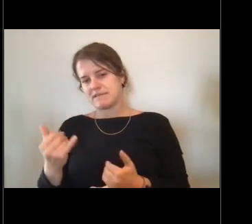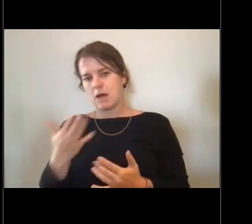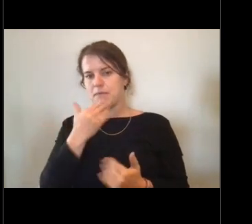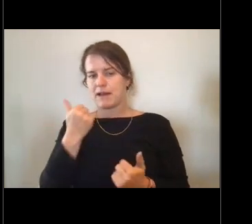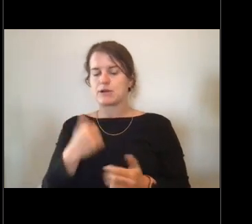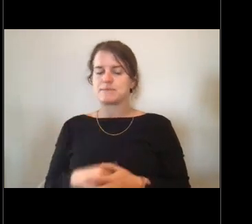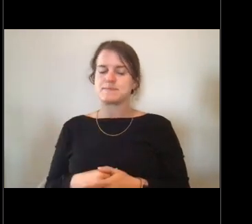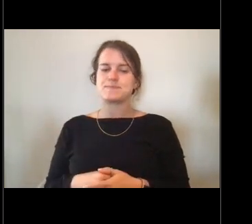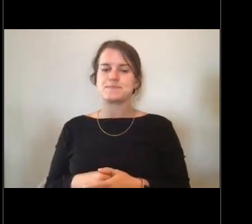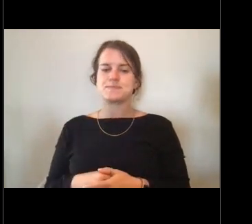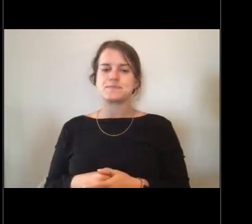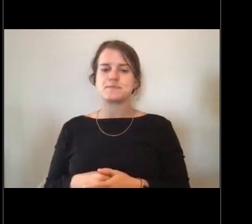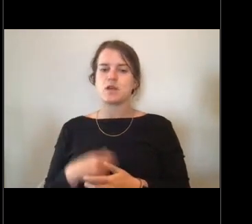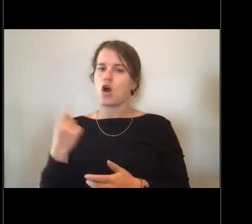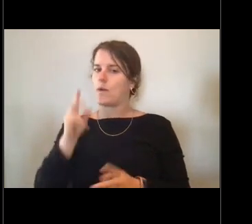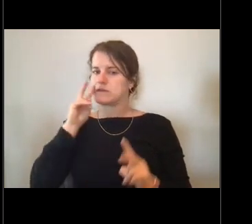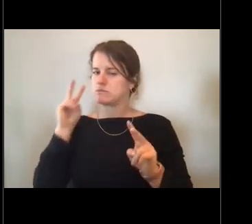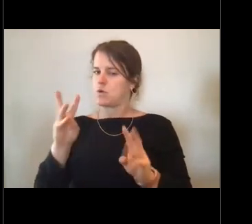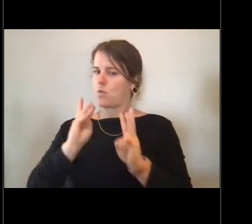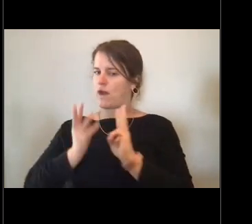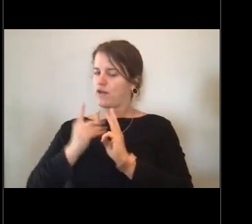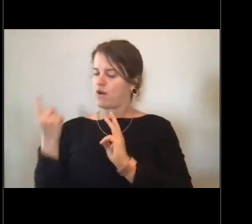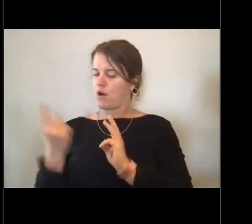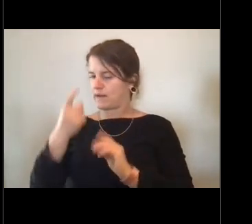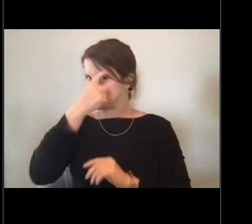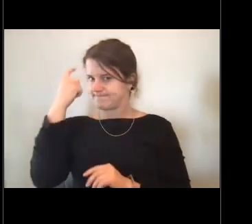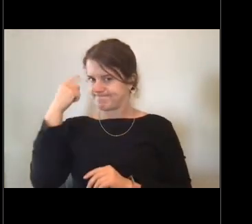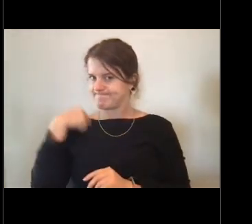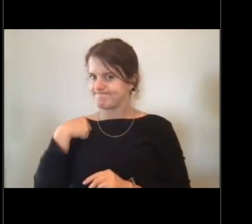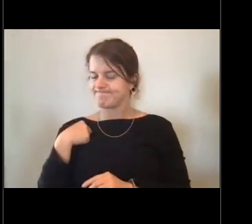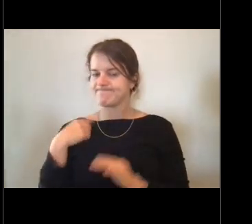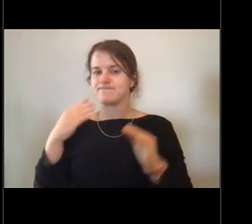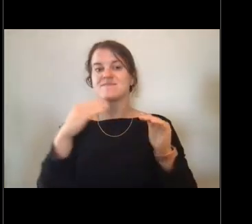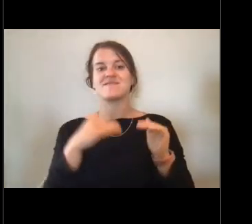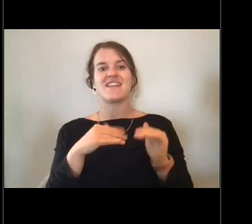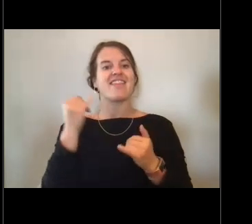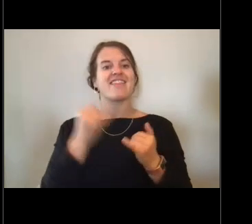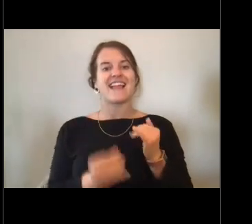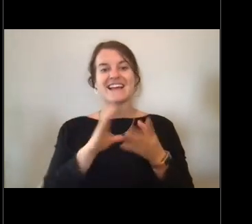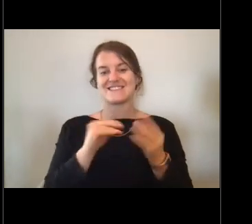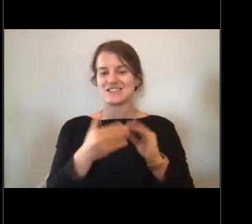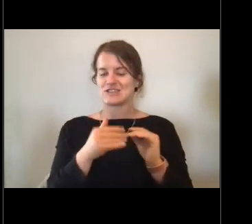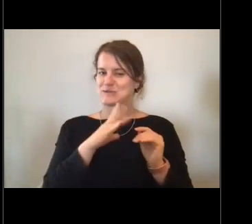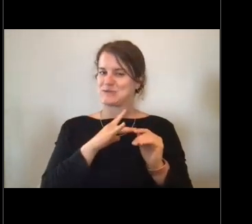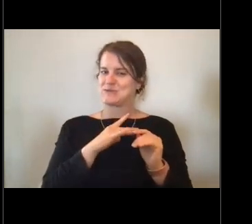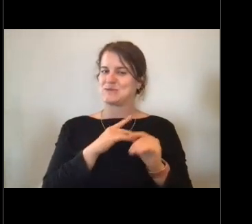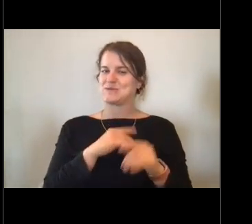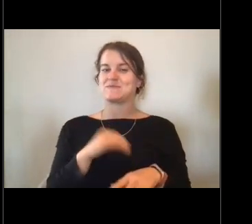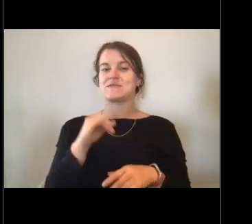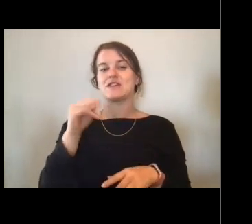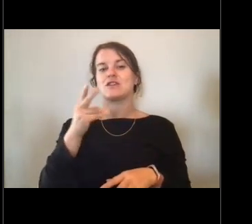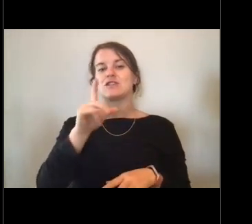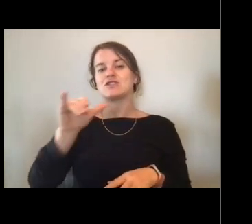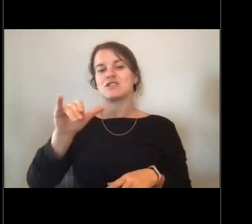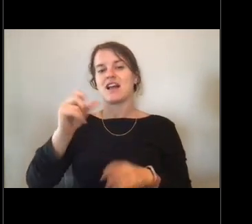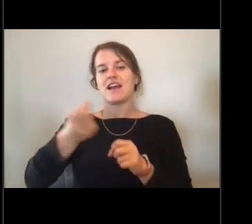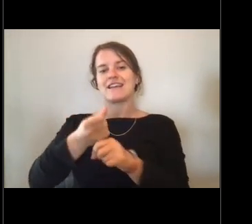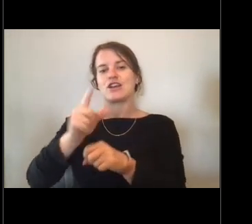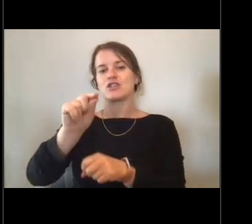And then last but not least, this is a pretty cool story. In July of 2019, we were doing